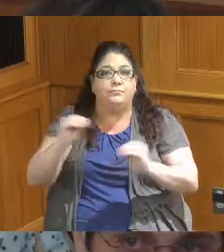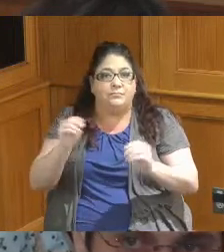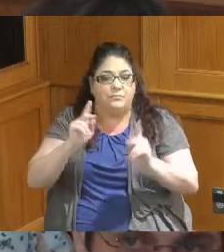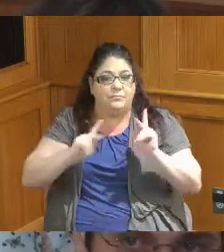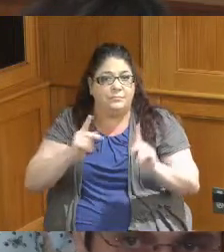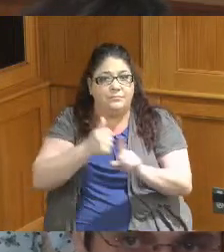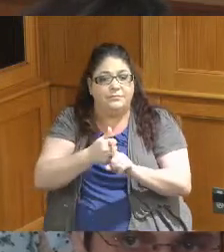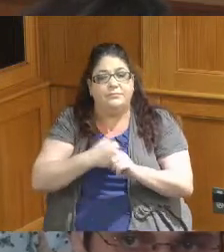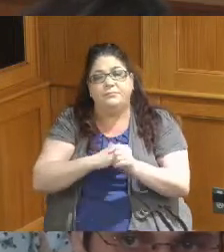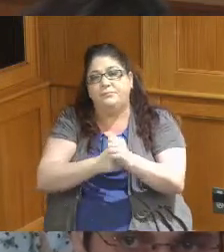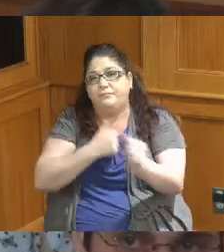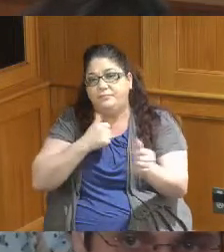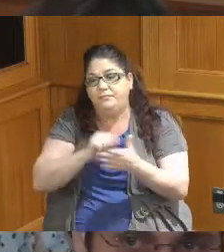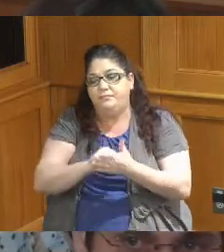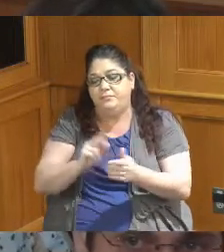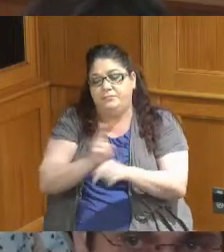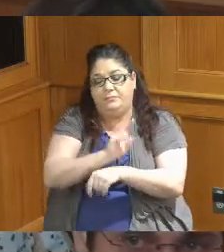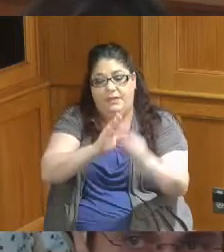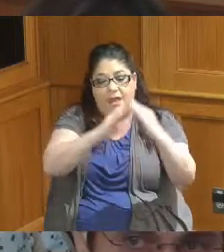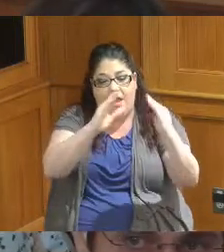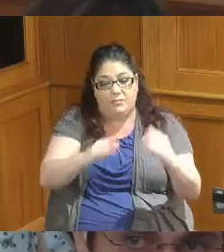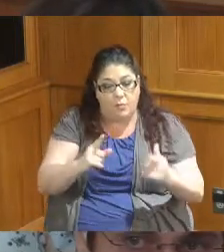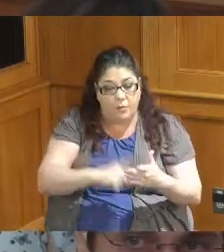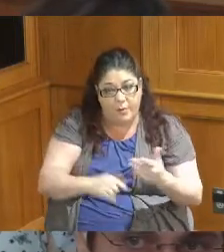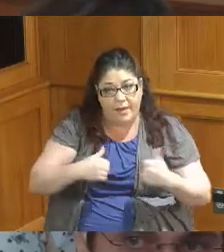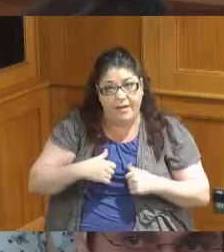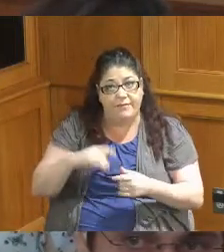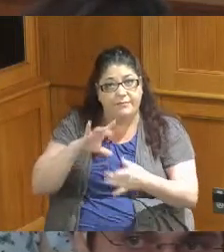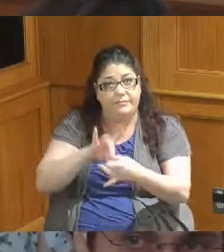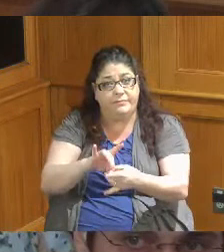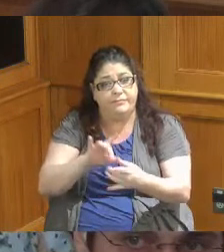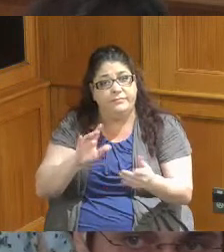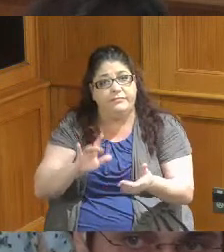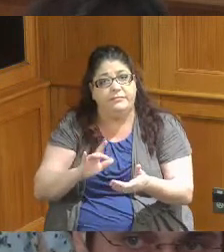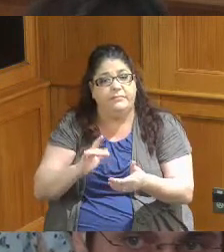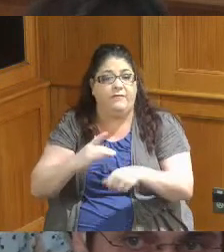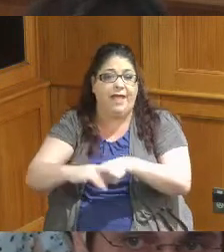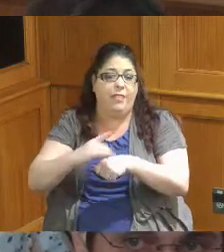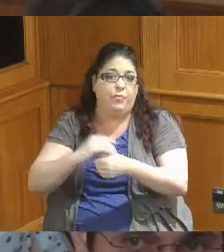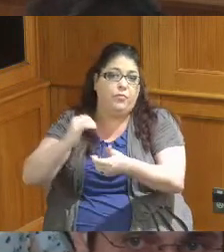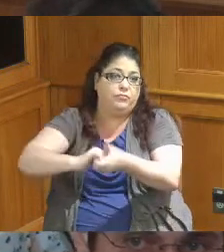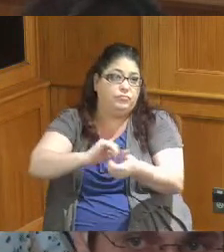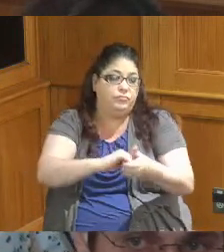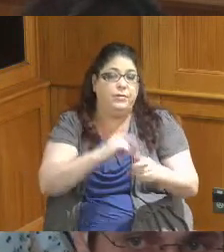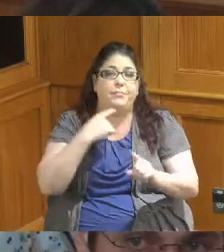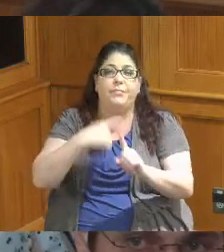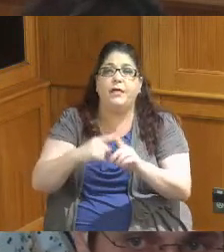stability leveraging existing Partnerships and can provide a plan for ongoing sustainability after